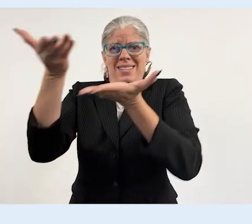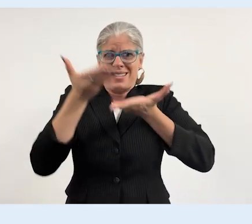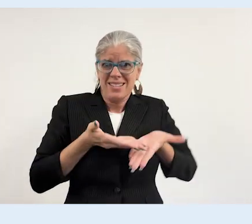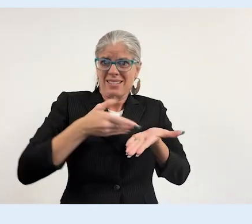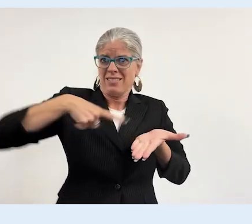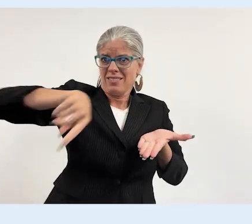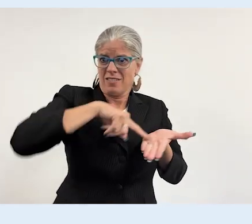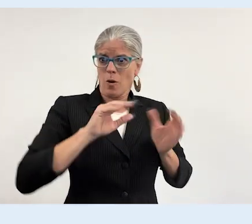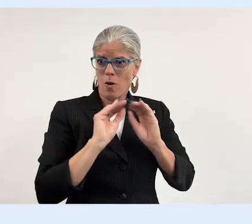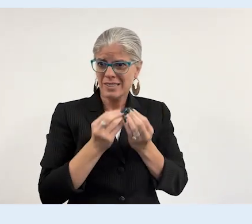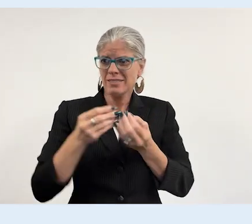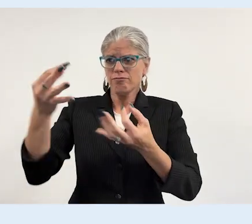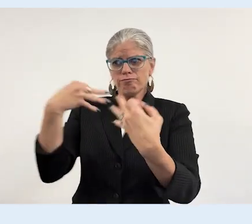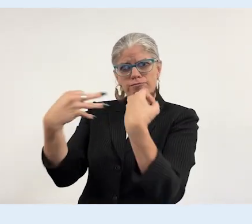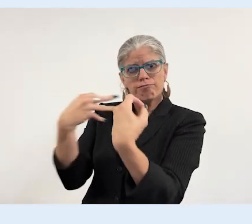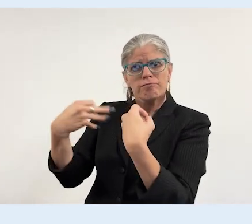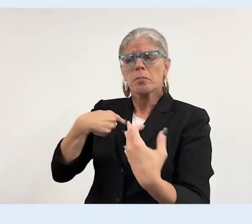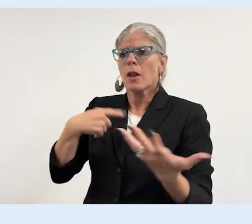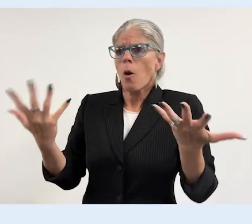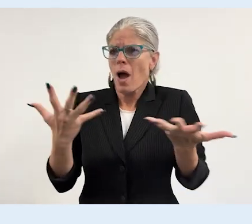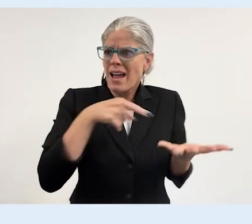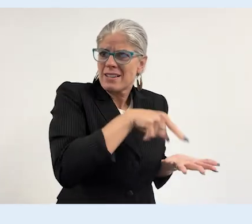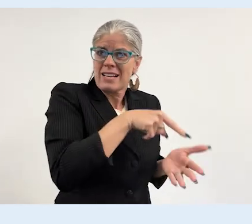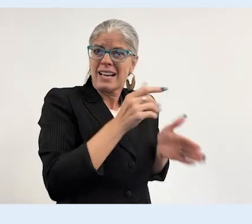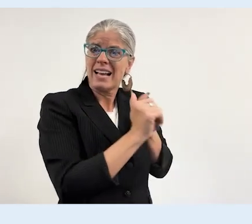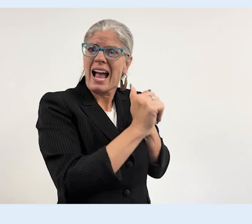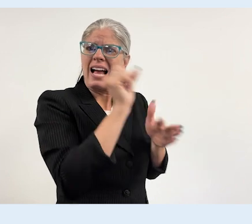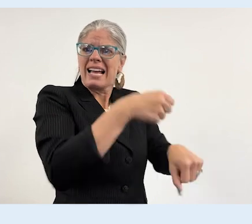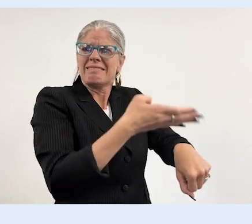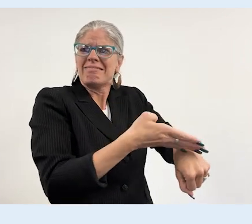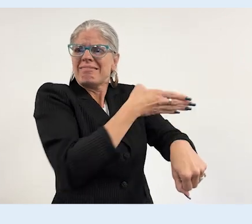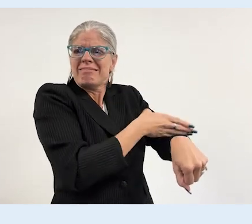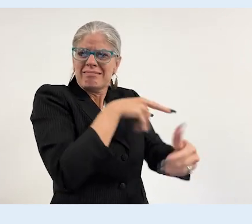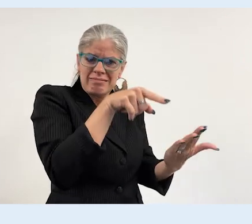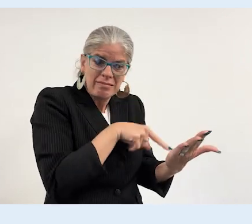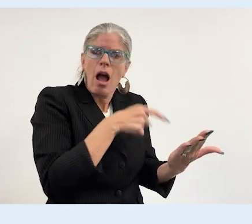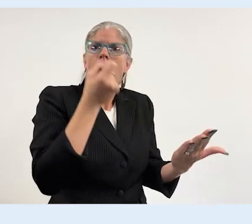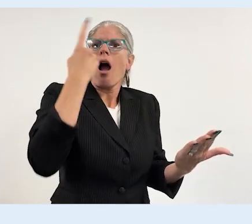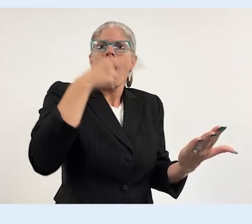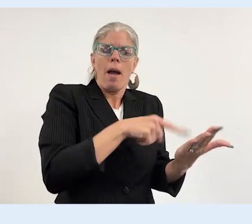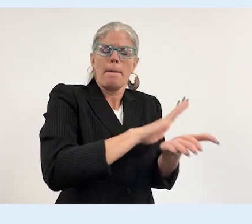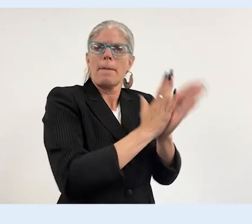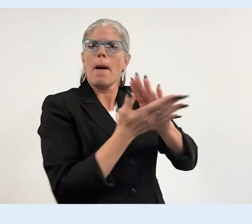and then what you've learned. If you could share back with the organization so we could continue